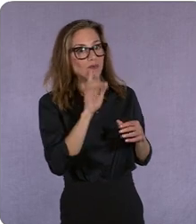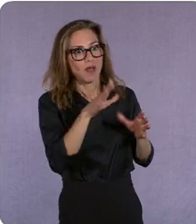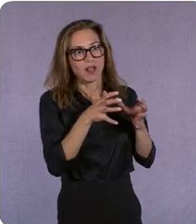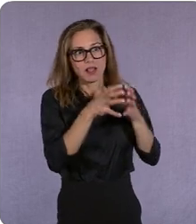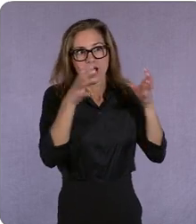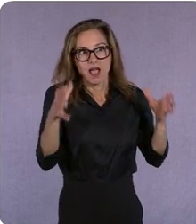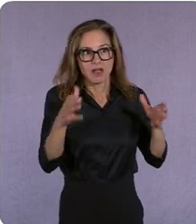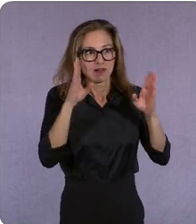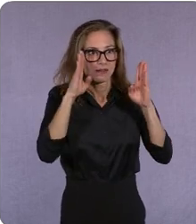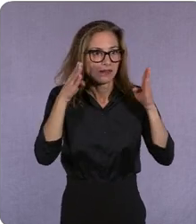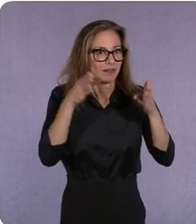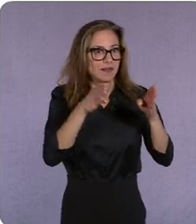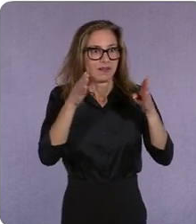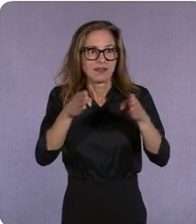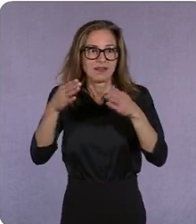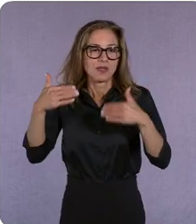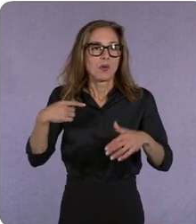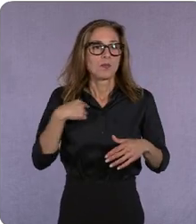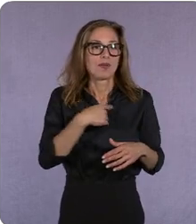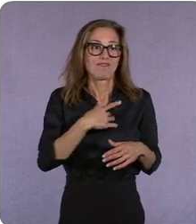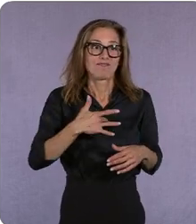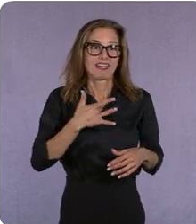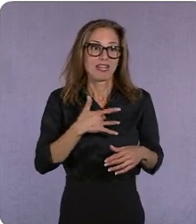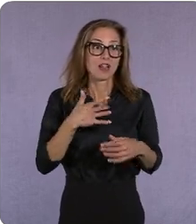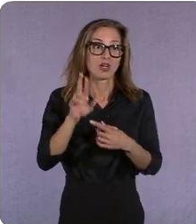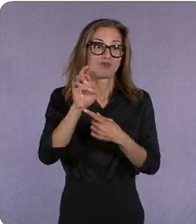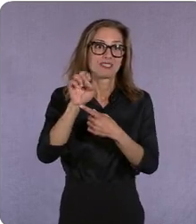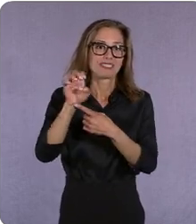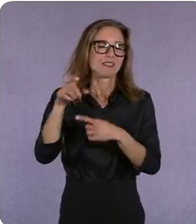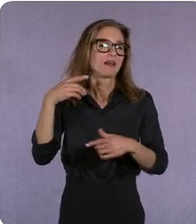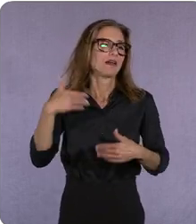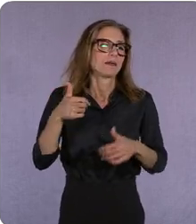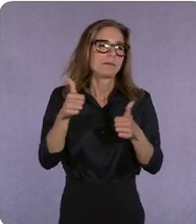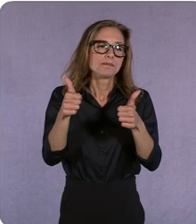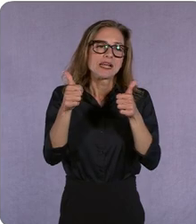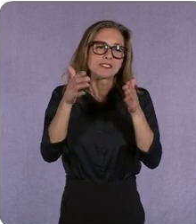Reese is the best person at this, right? We have a worthy mission that we live and breathe we have